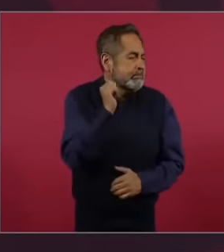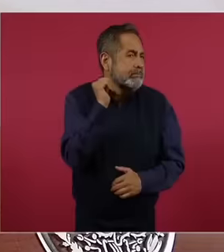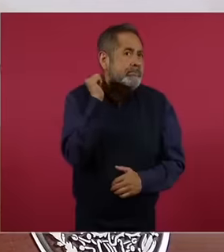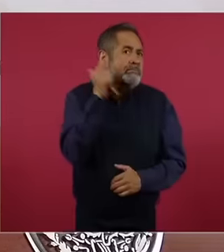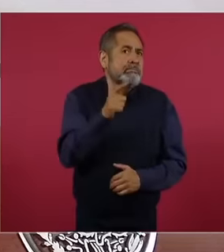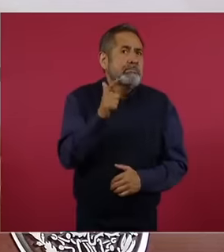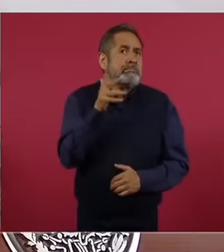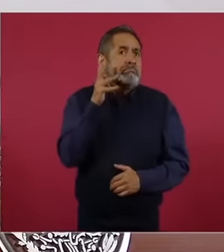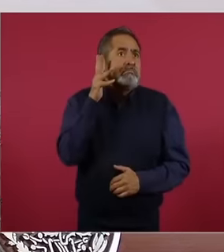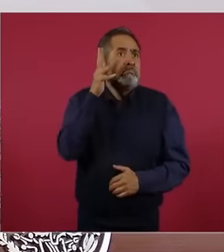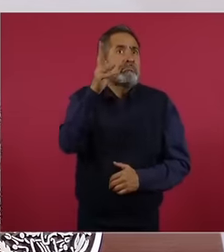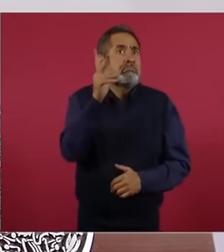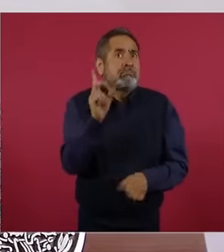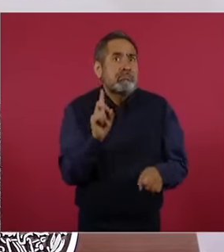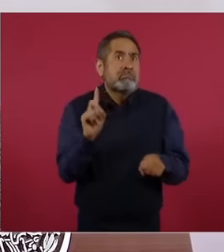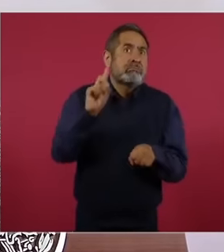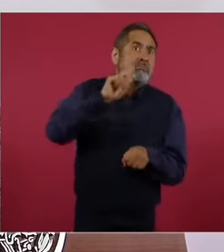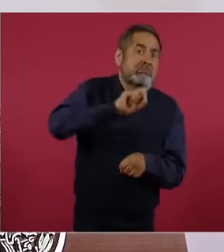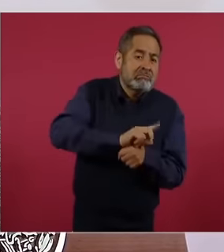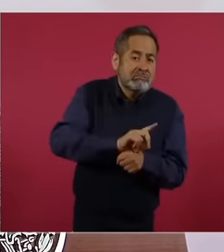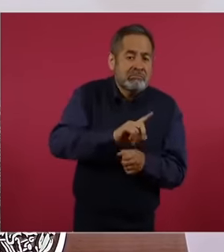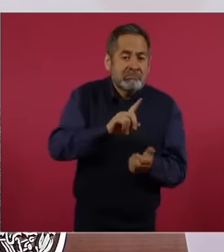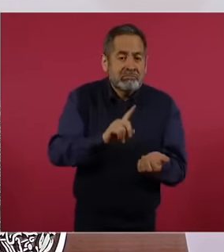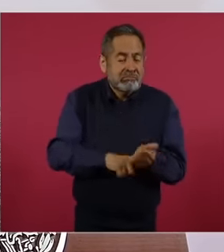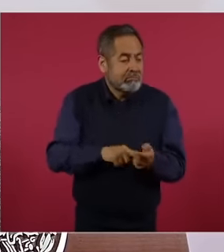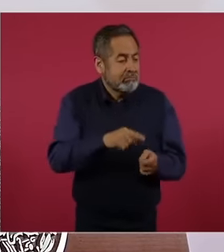they will come to